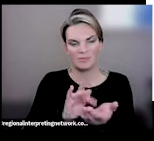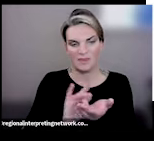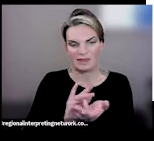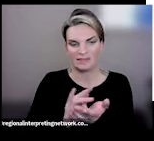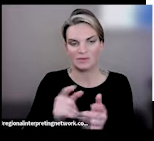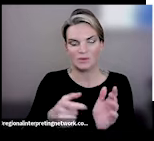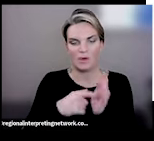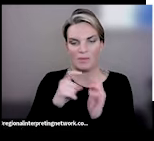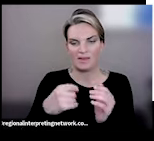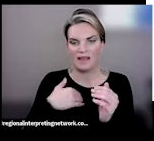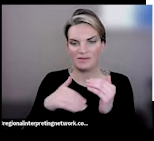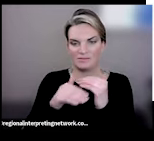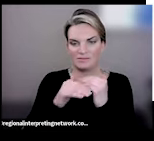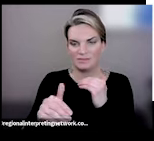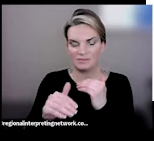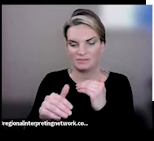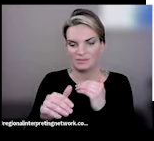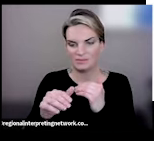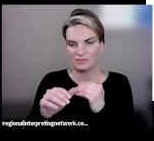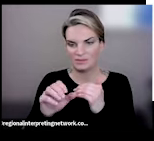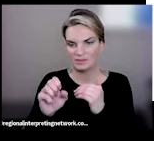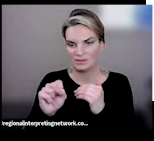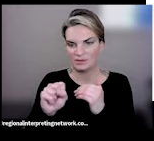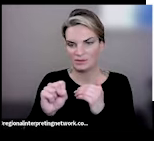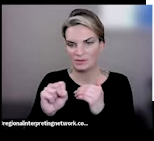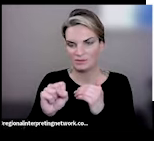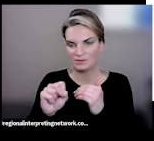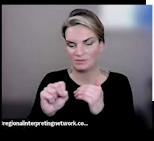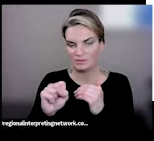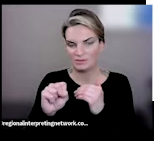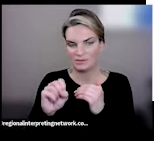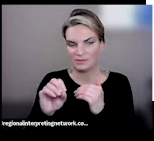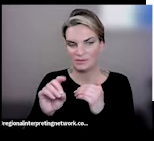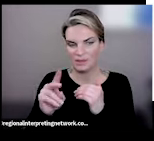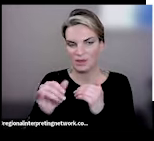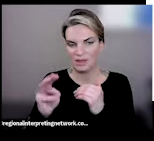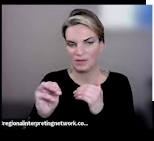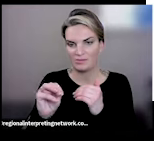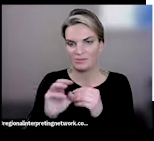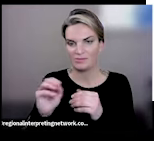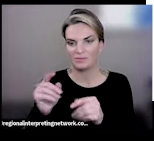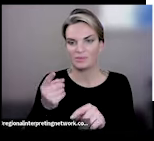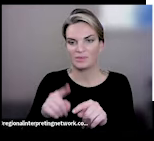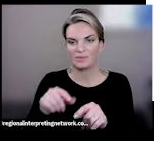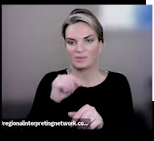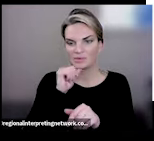and cumin requires a stable vitamin K intake, no sudden changes, meaning don't gobble down a huge